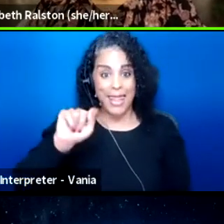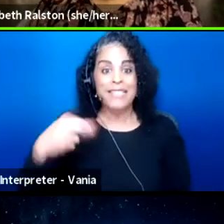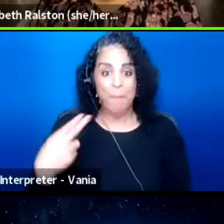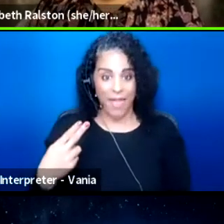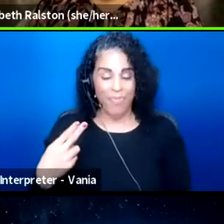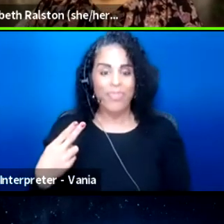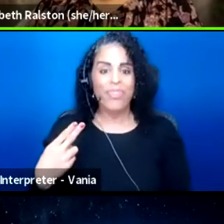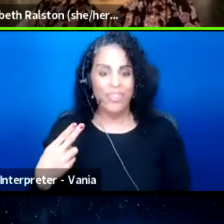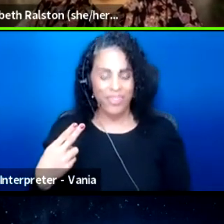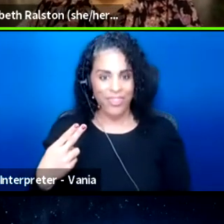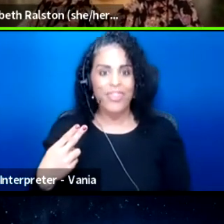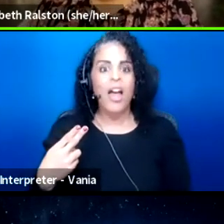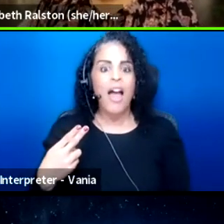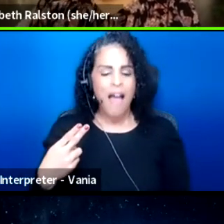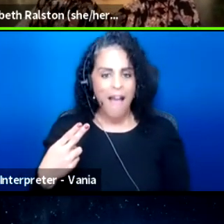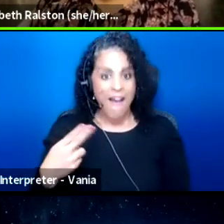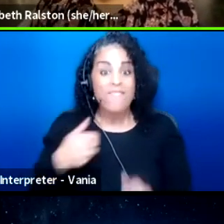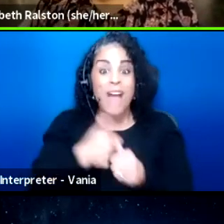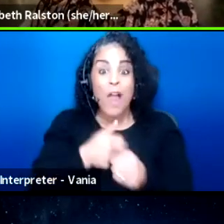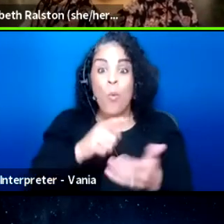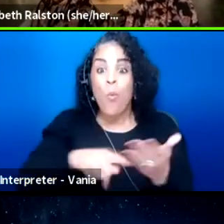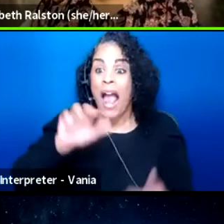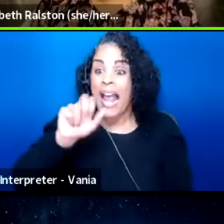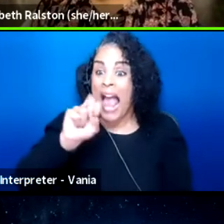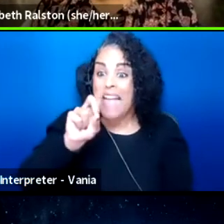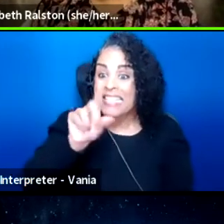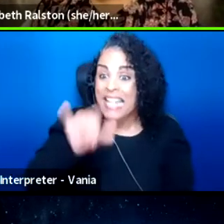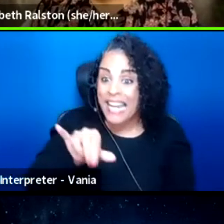Following on what Cassidy and Monique said,